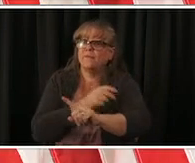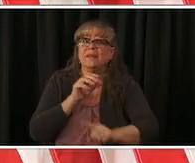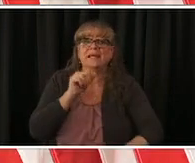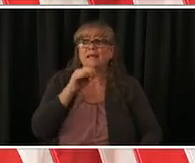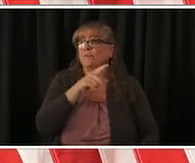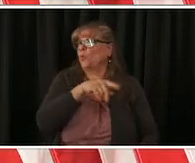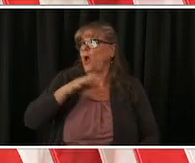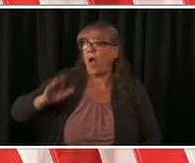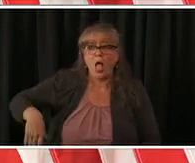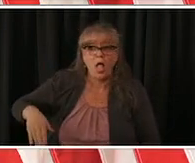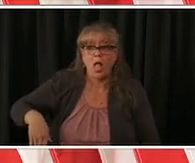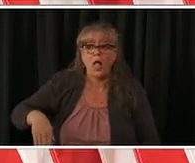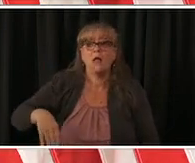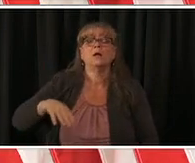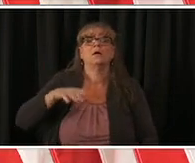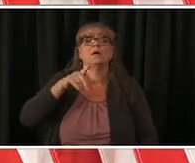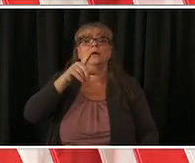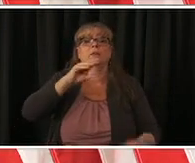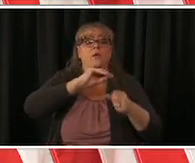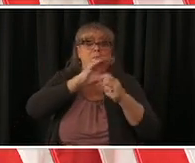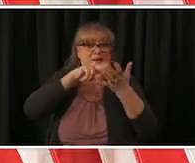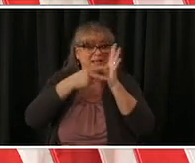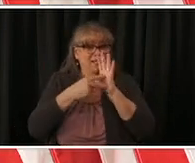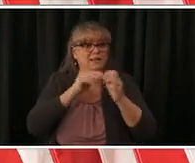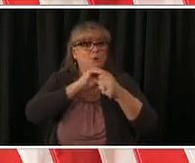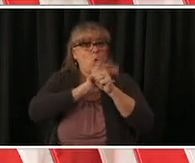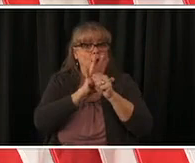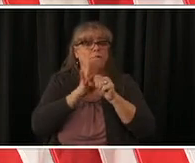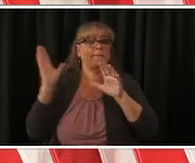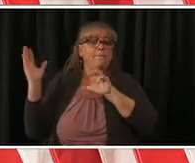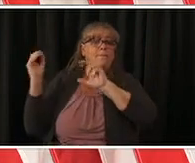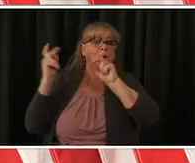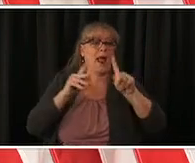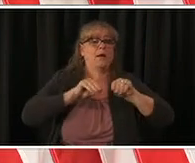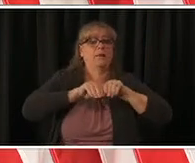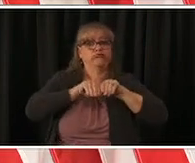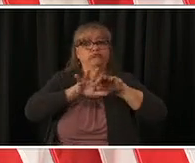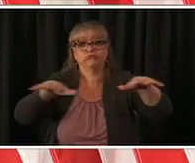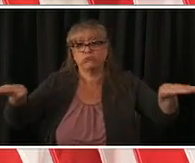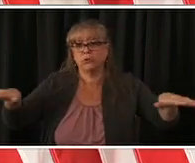all show that it's up to us to prevent that so if you're not fully vaccinated please please